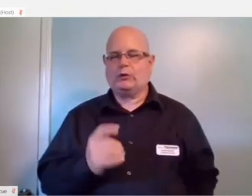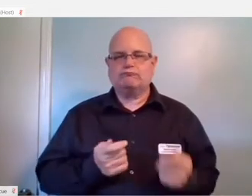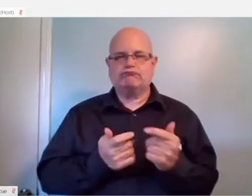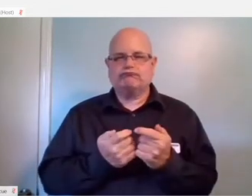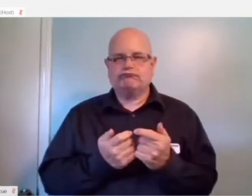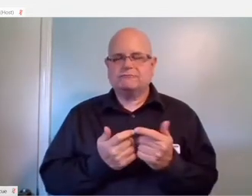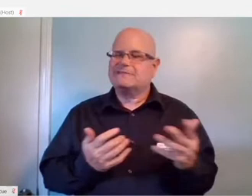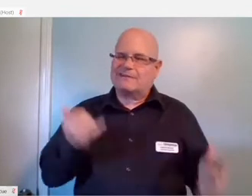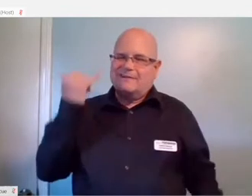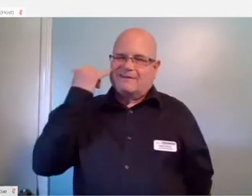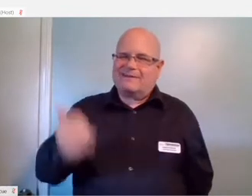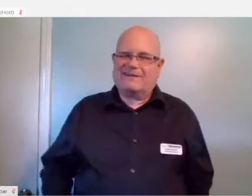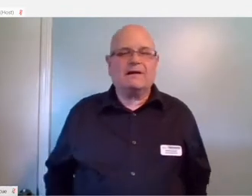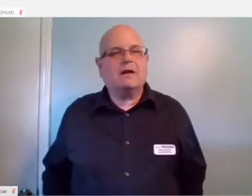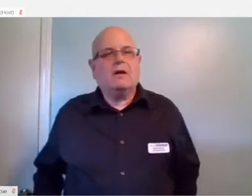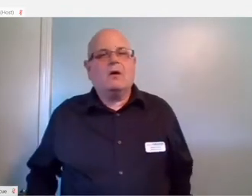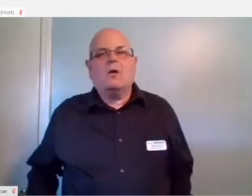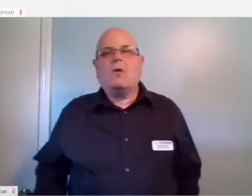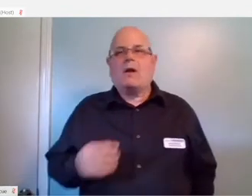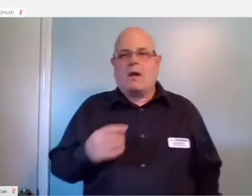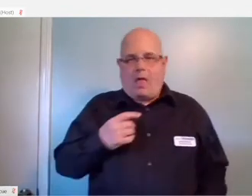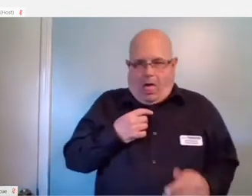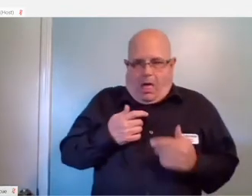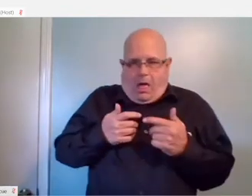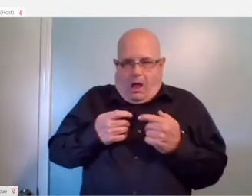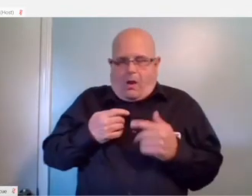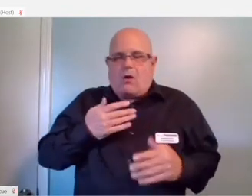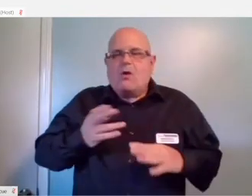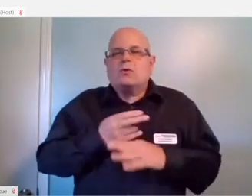You could have a controller under your chin or under your elbow.